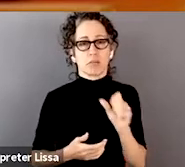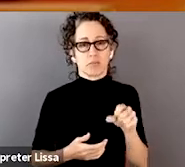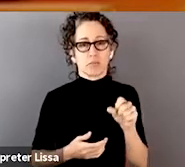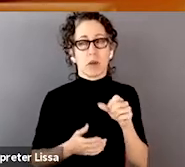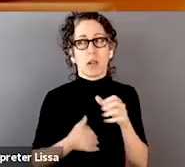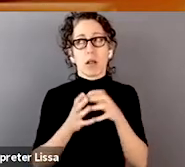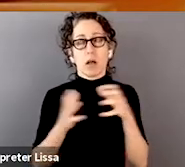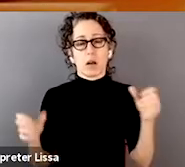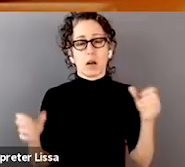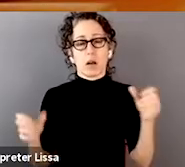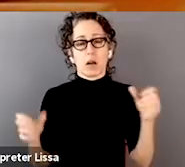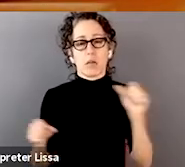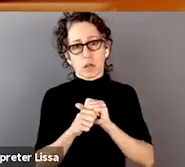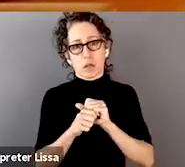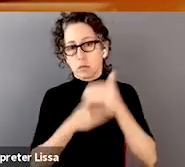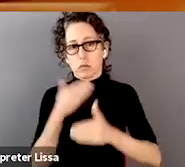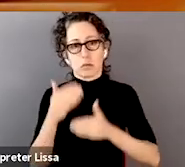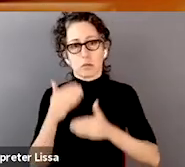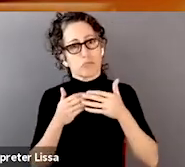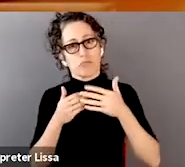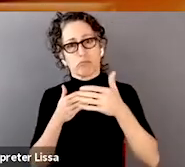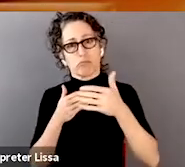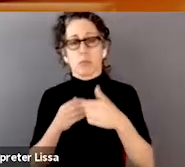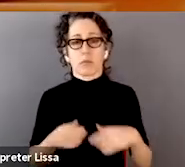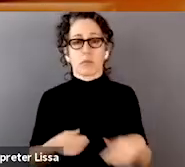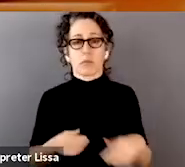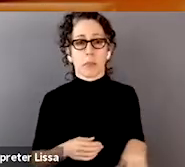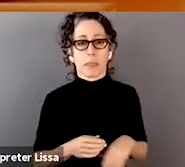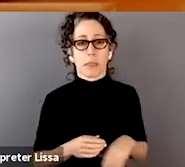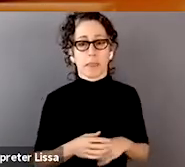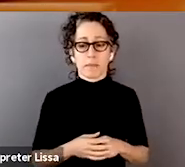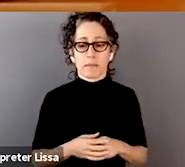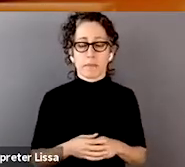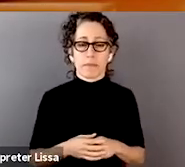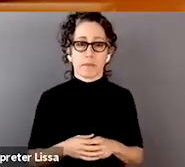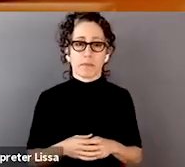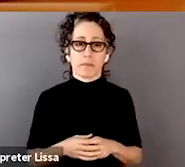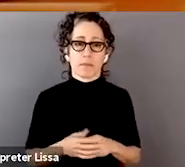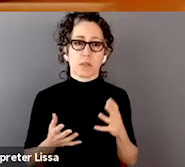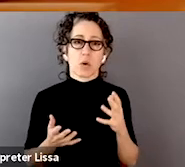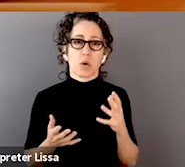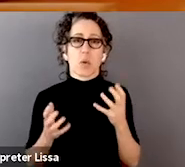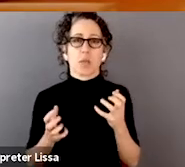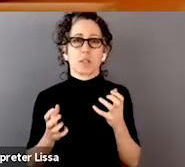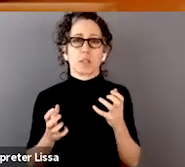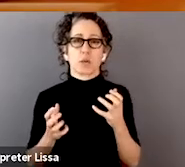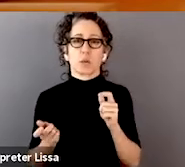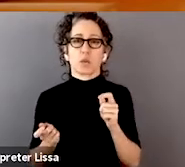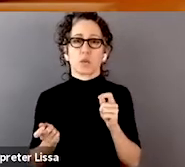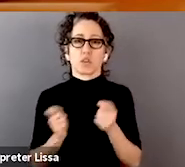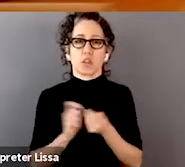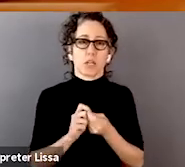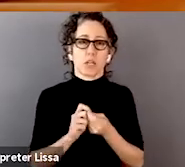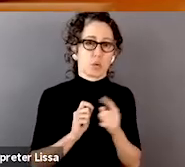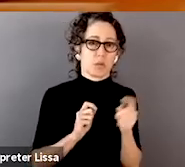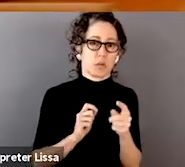So let me switch gears a little bit because we have a popular question that's bubbling up to the top from the audience.